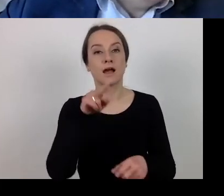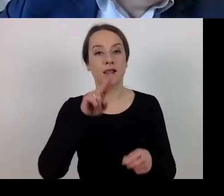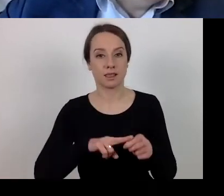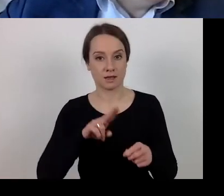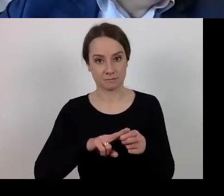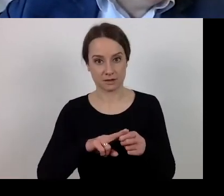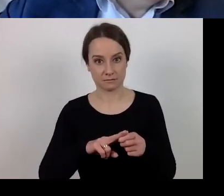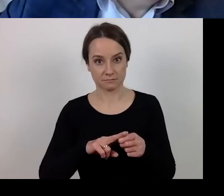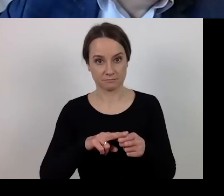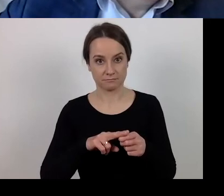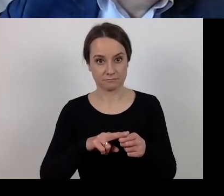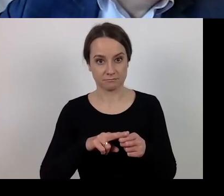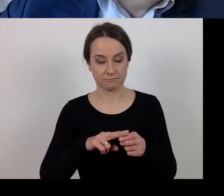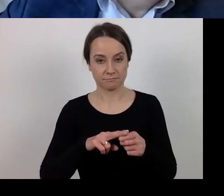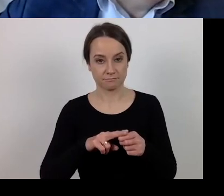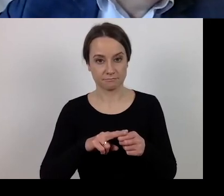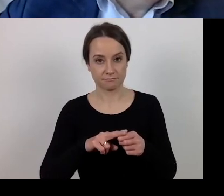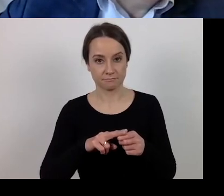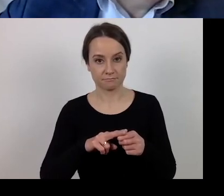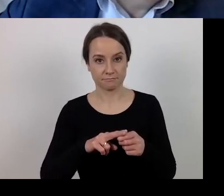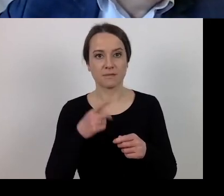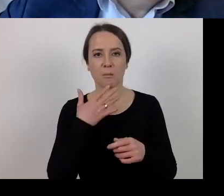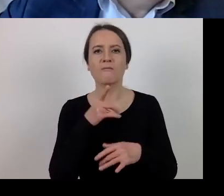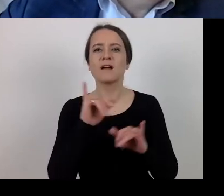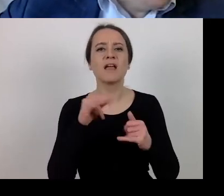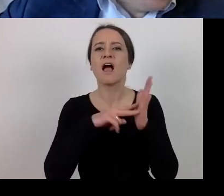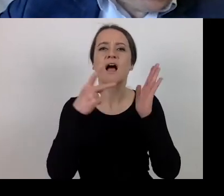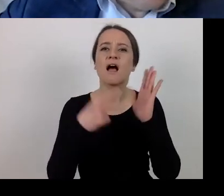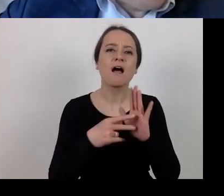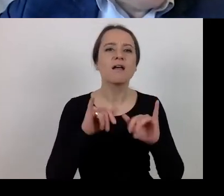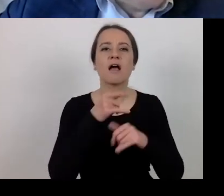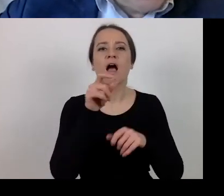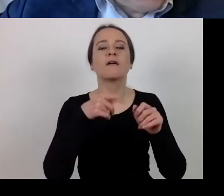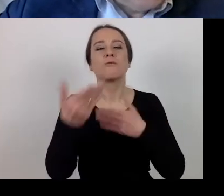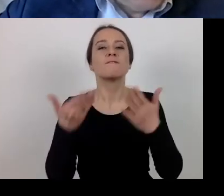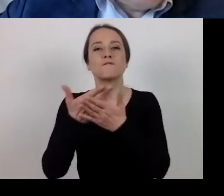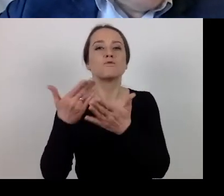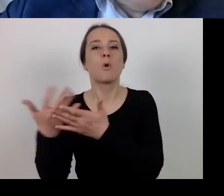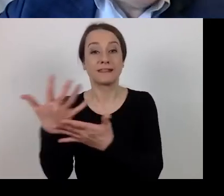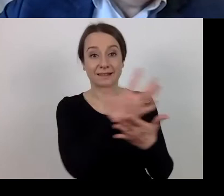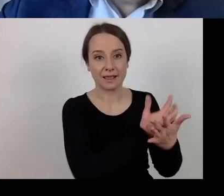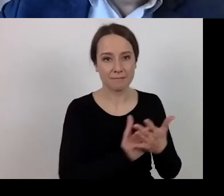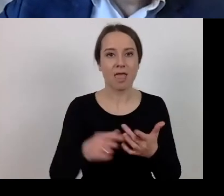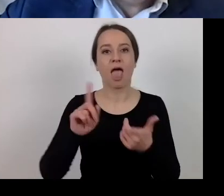I have said about updates to the timetable for calls for proposals, and about agreement amendments.